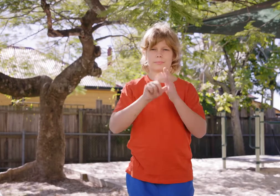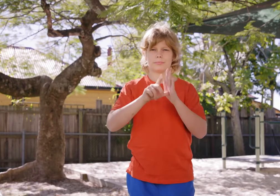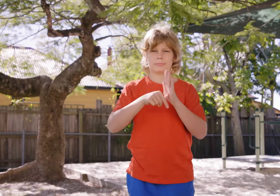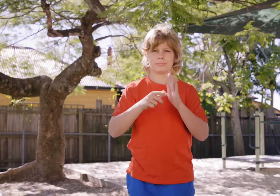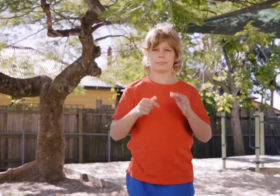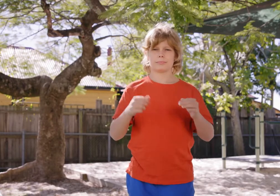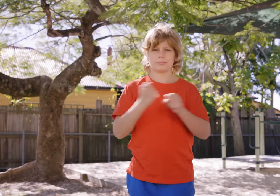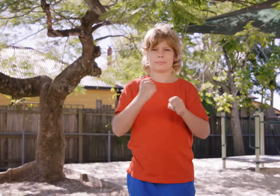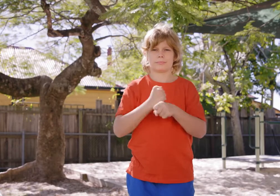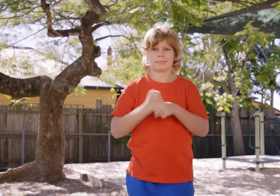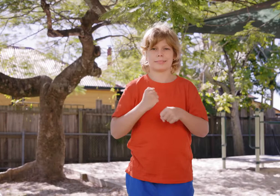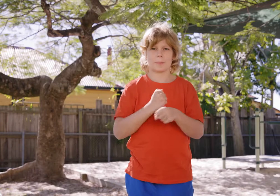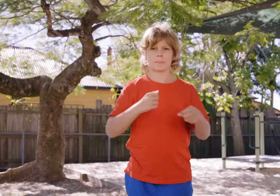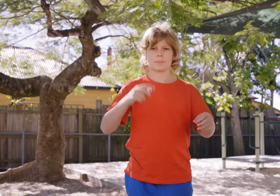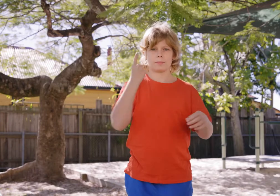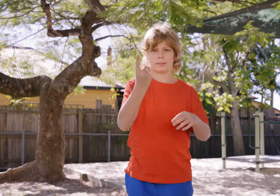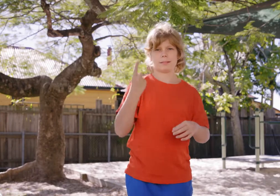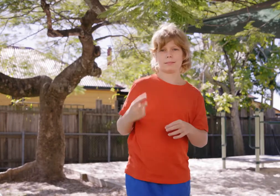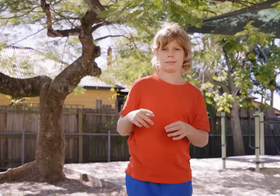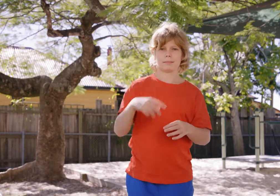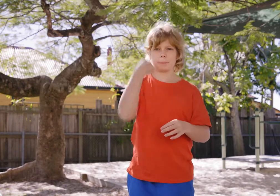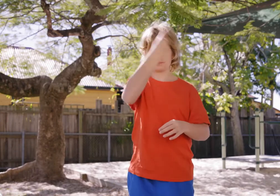60 minutes makes one hour.